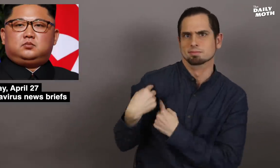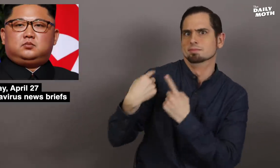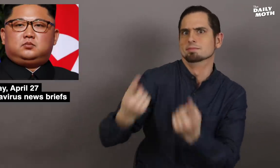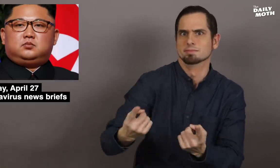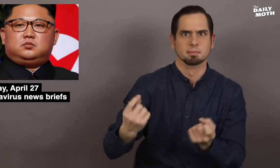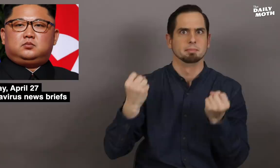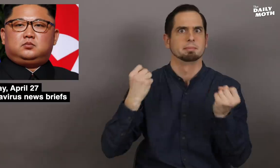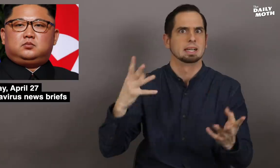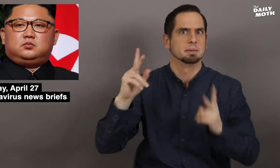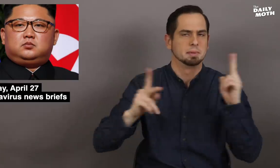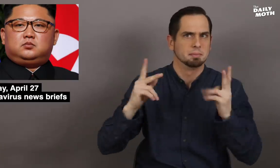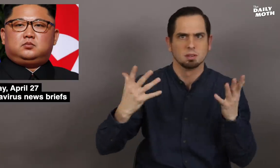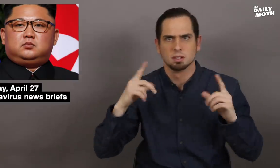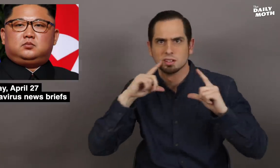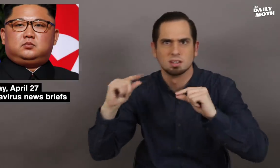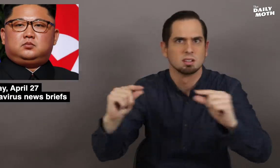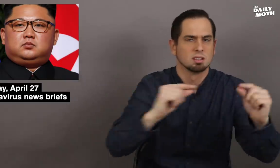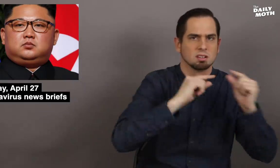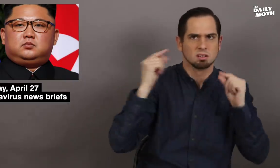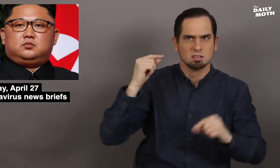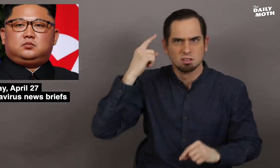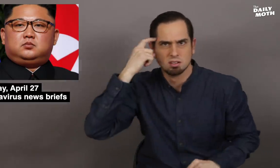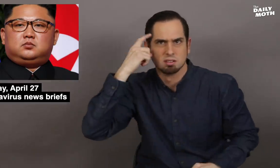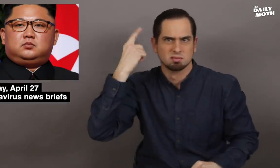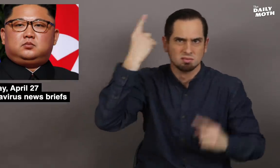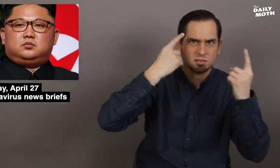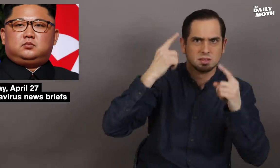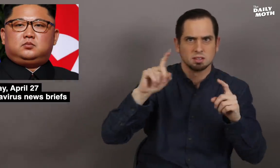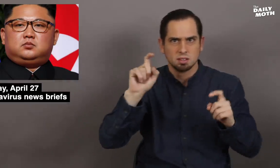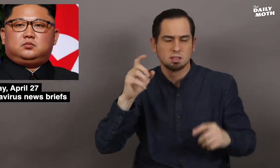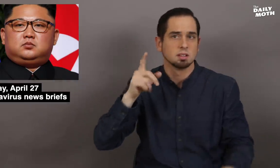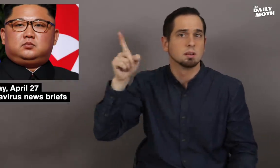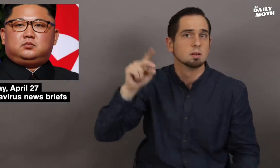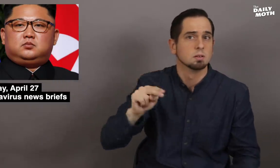There is a lot of speculation and rumors on whether